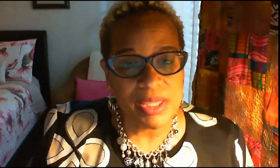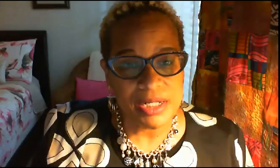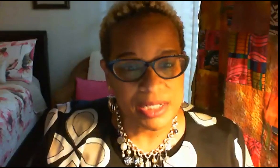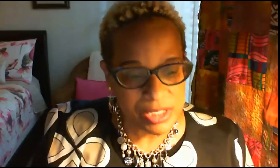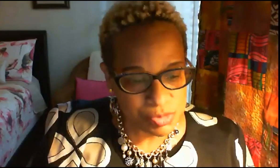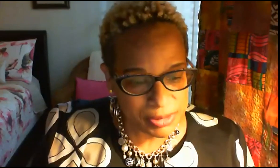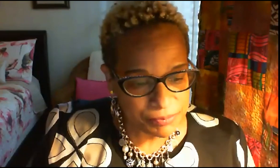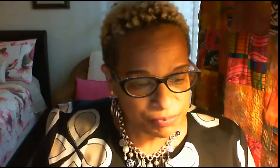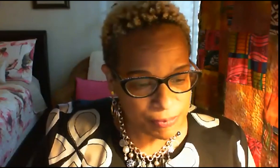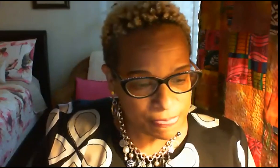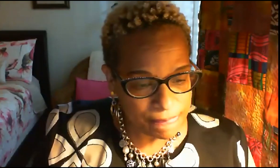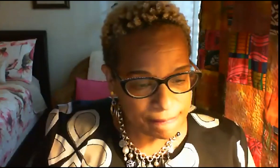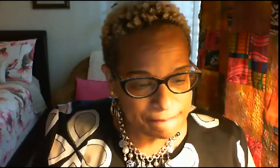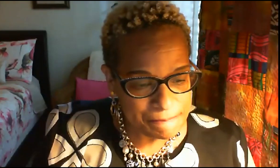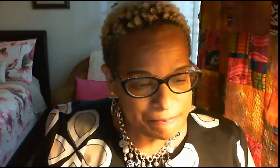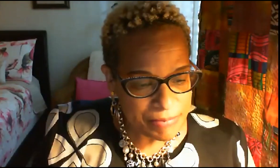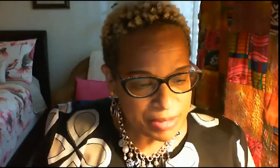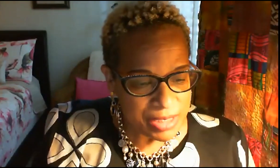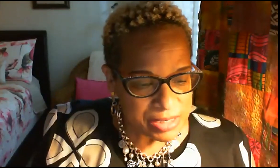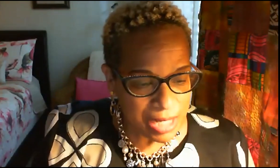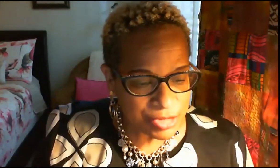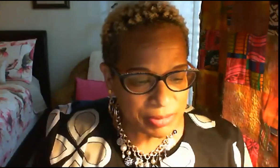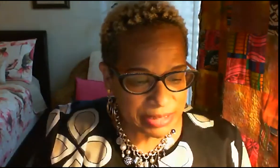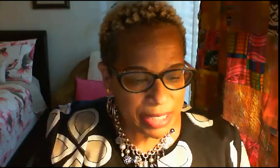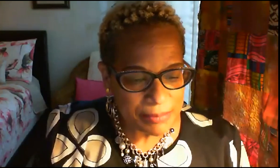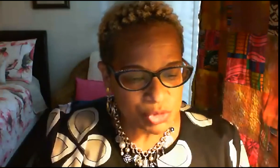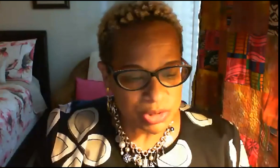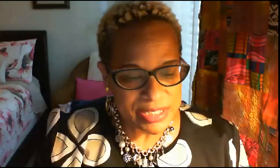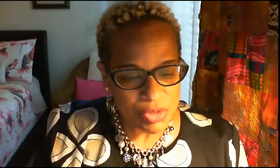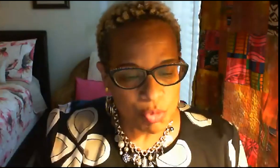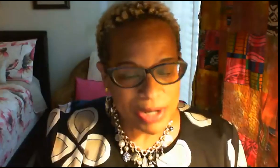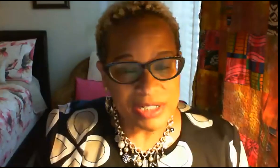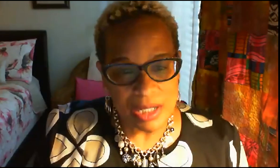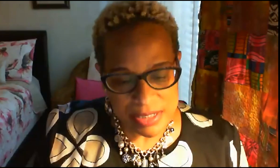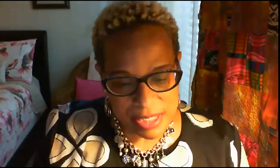and engagement dr melina abdullah is a recognized